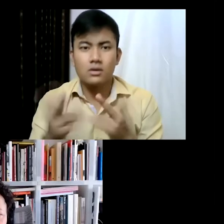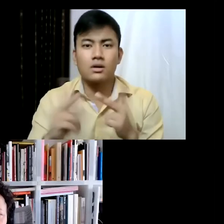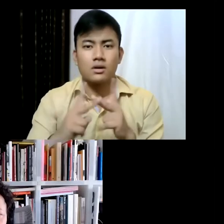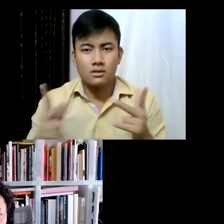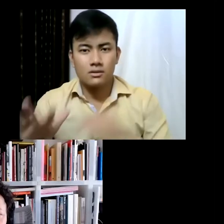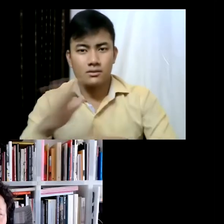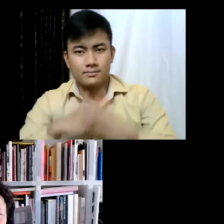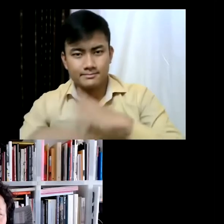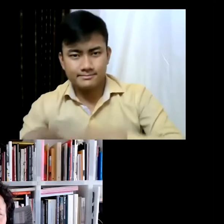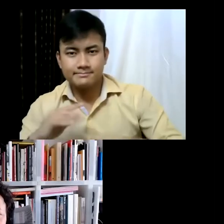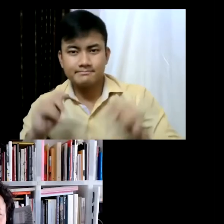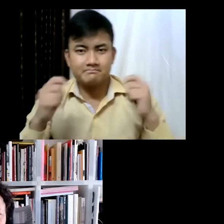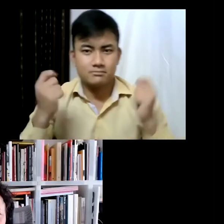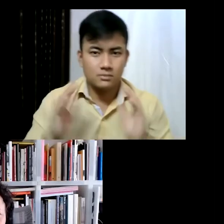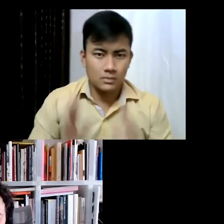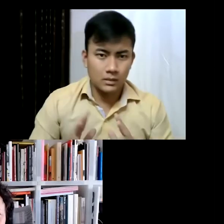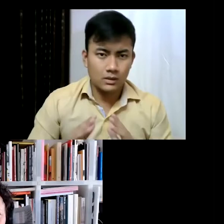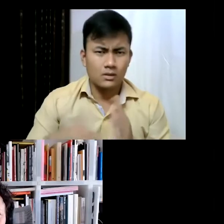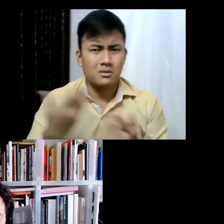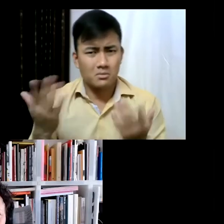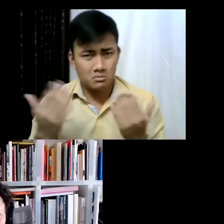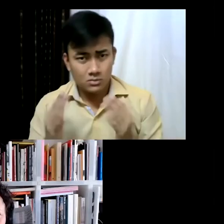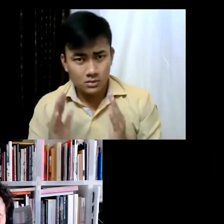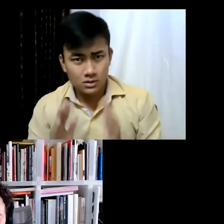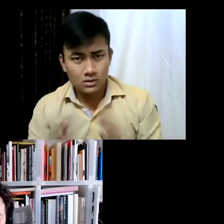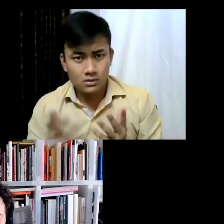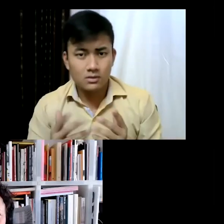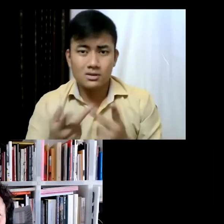through the city, shaping possible journeys and different parts through urban space,